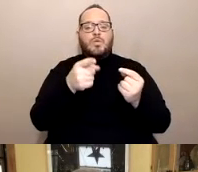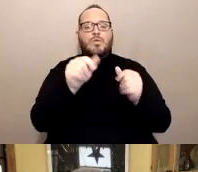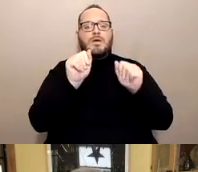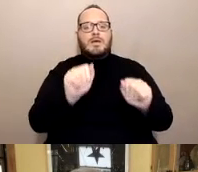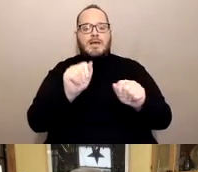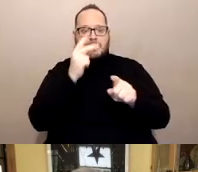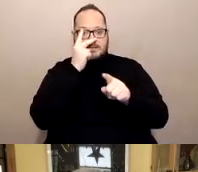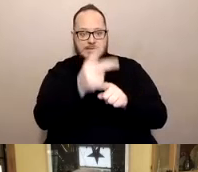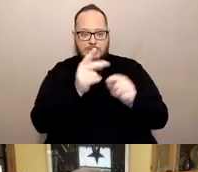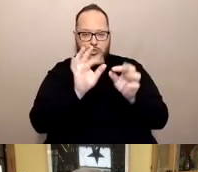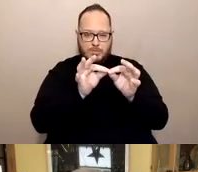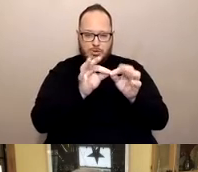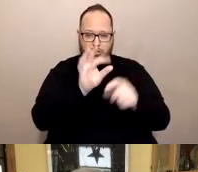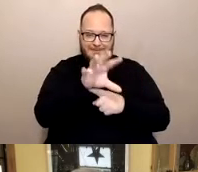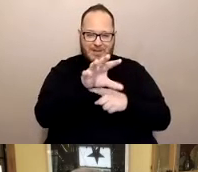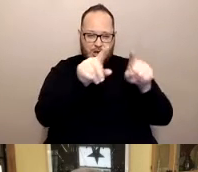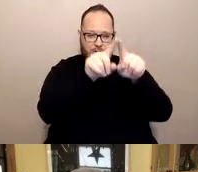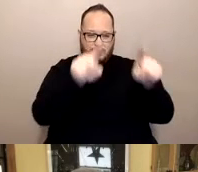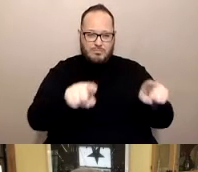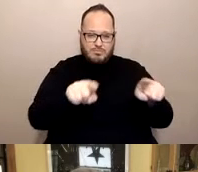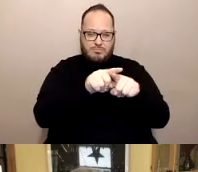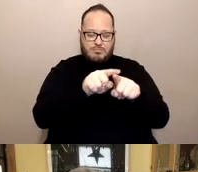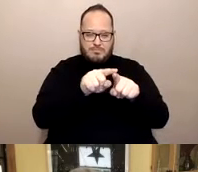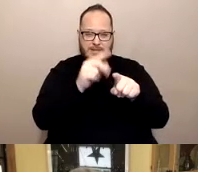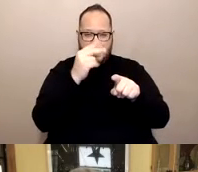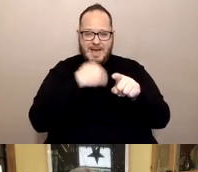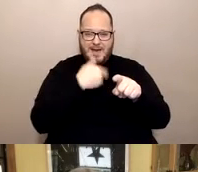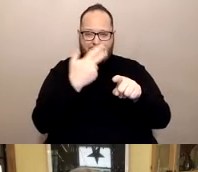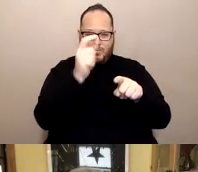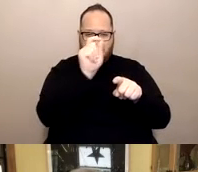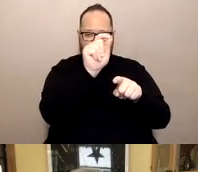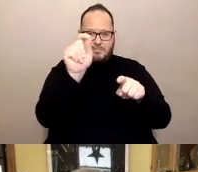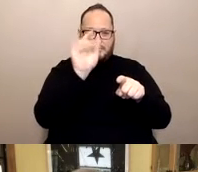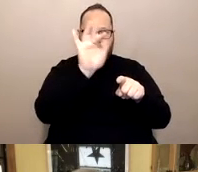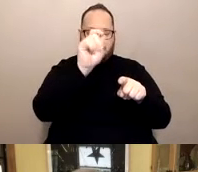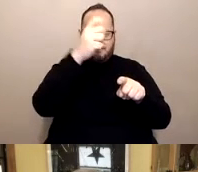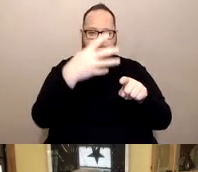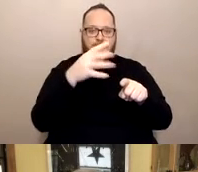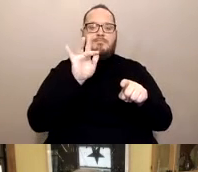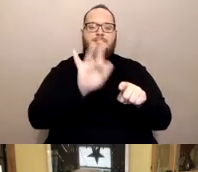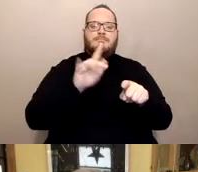the 3 dots at the top and select pin video. When the slides are showing,